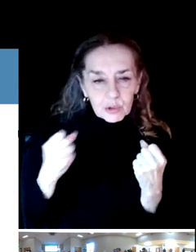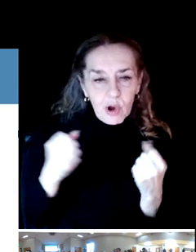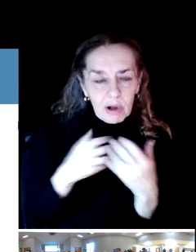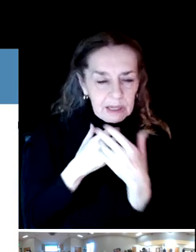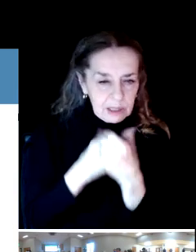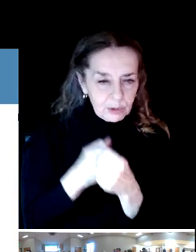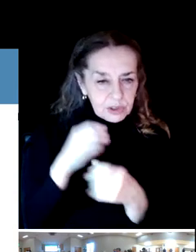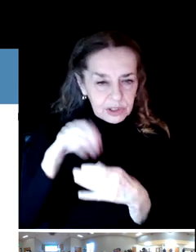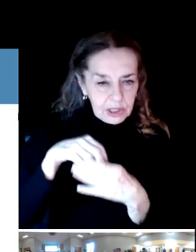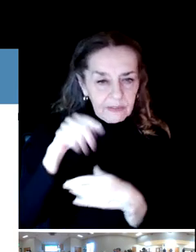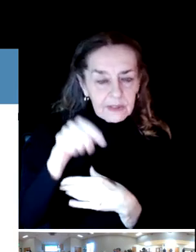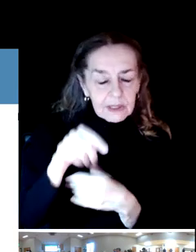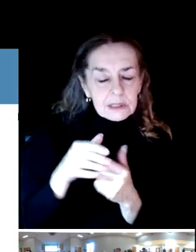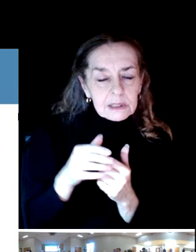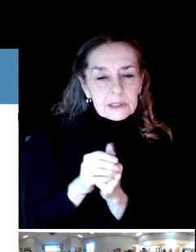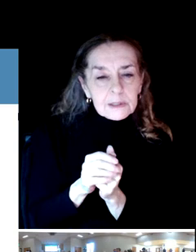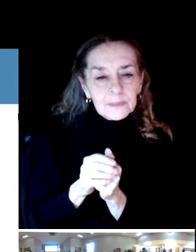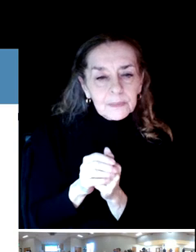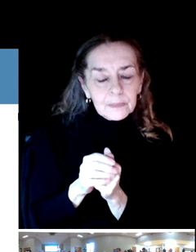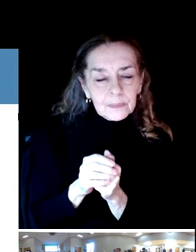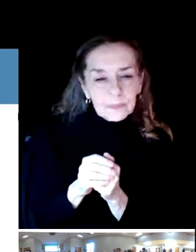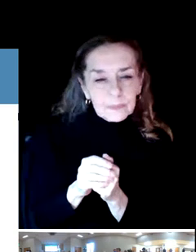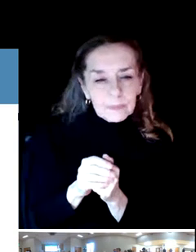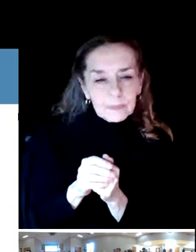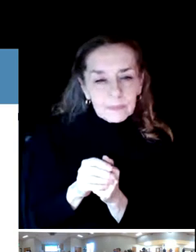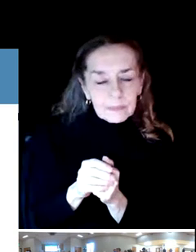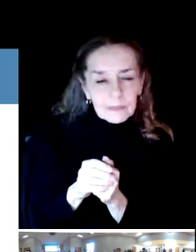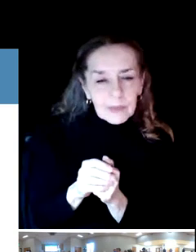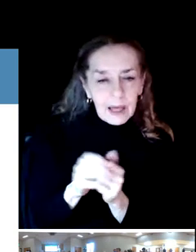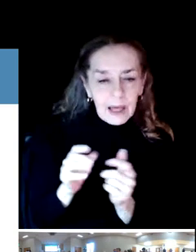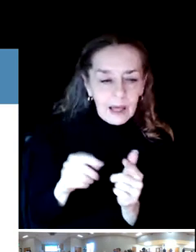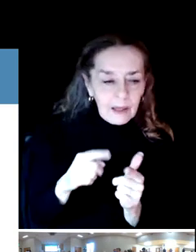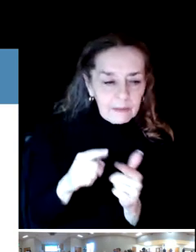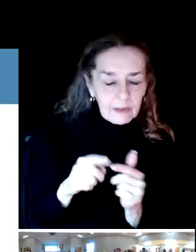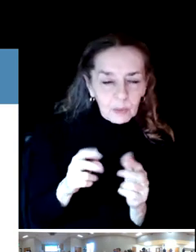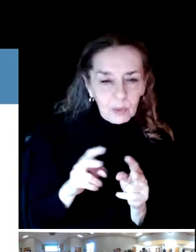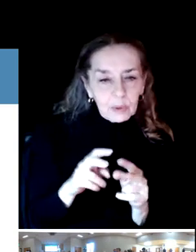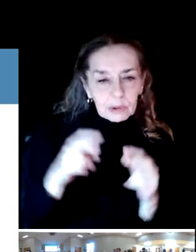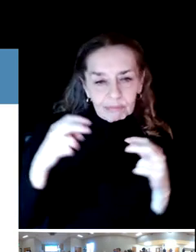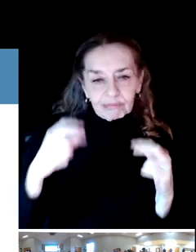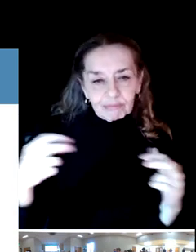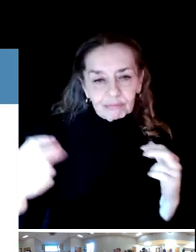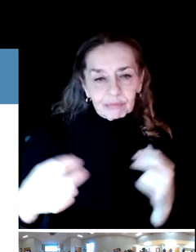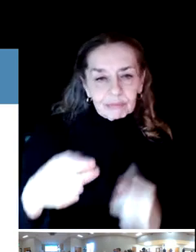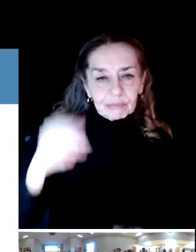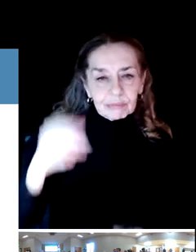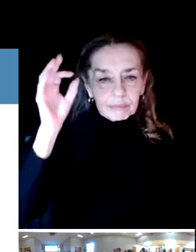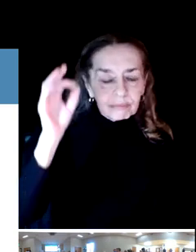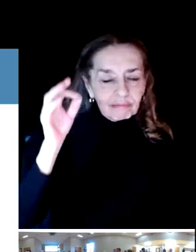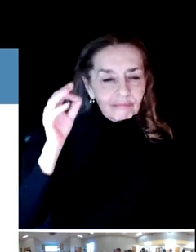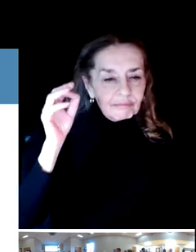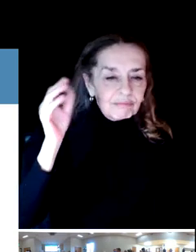If need be in such we'll sit down, present the draft to others that may have an interest.